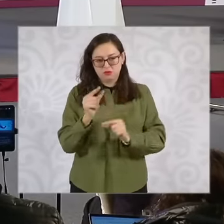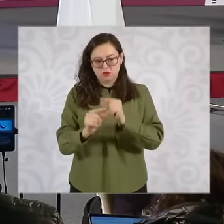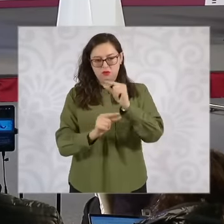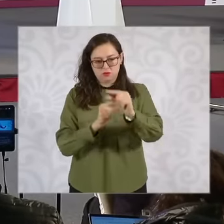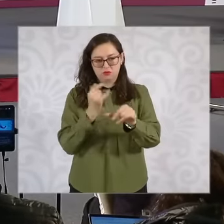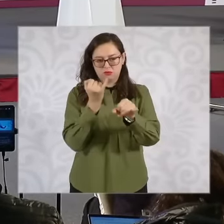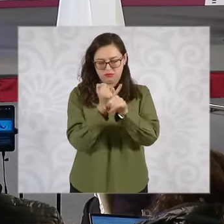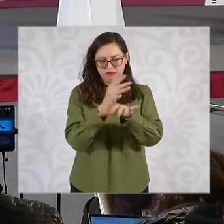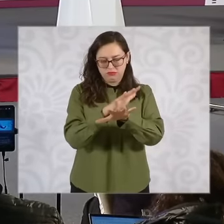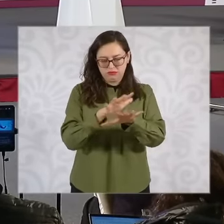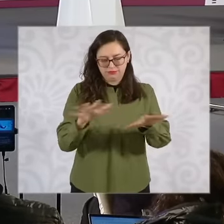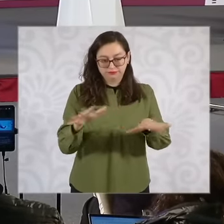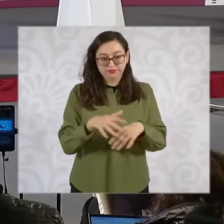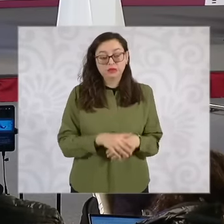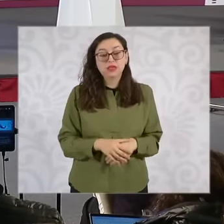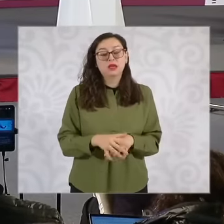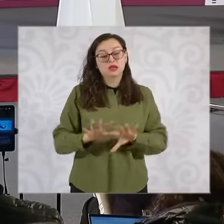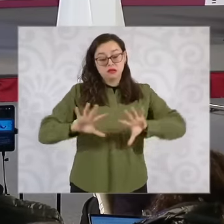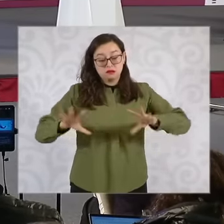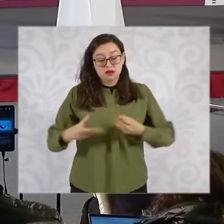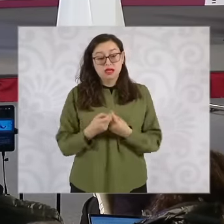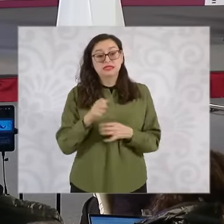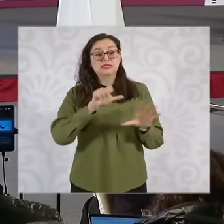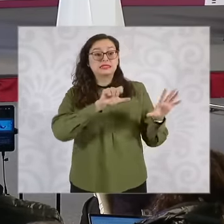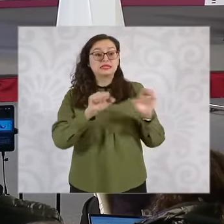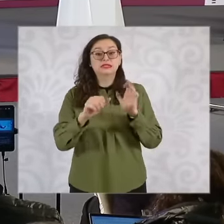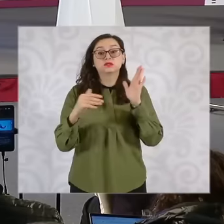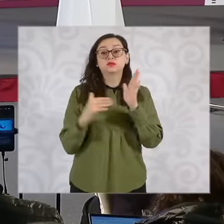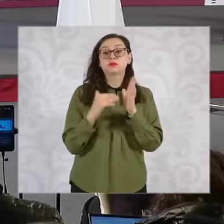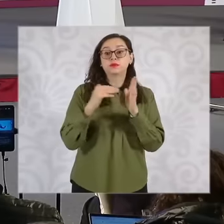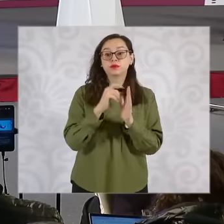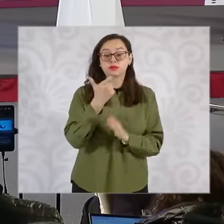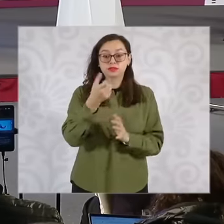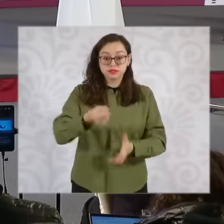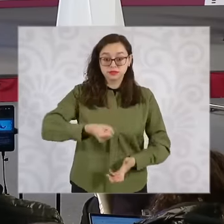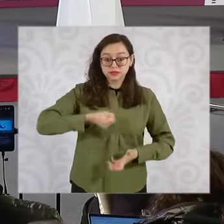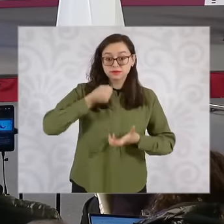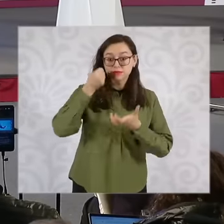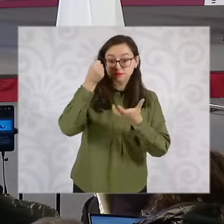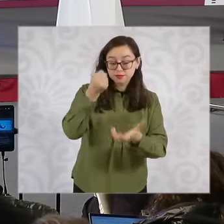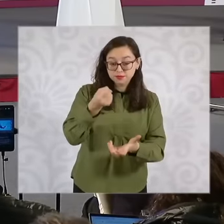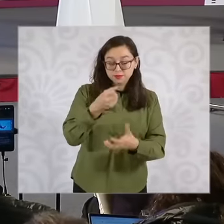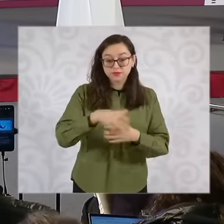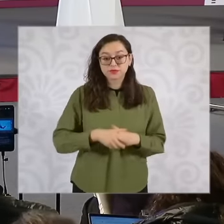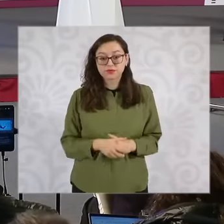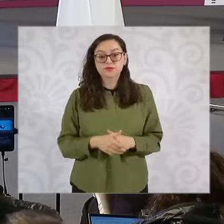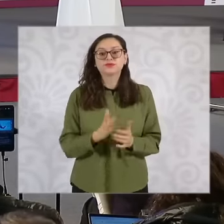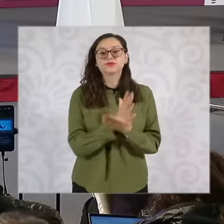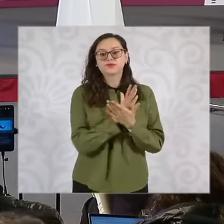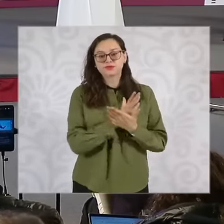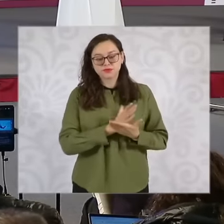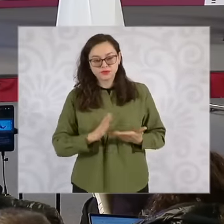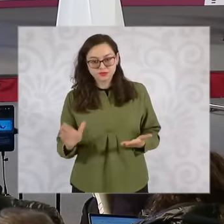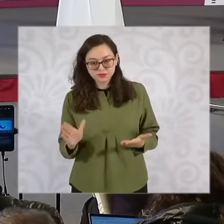to exceed 600 billion pesos, in addition to a